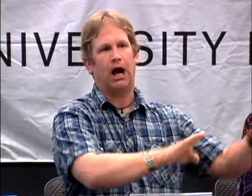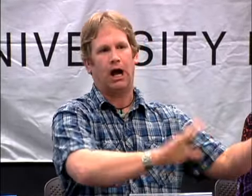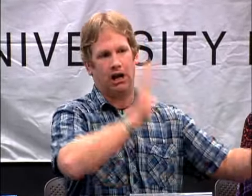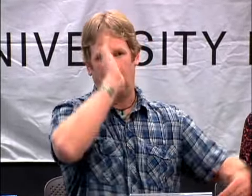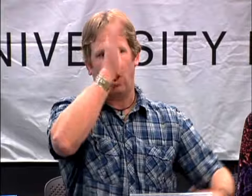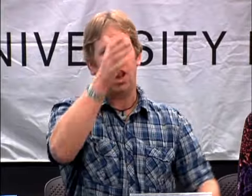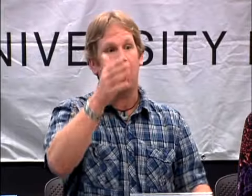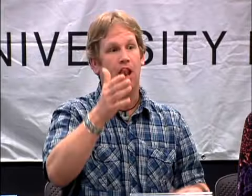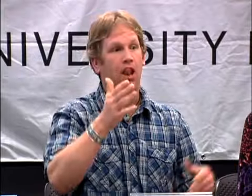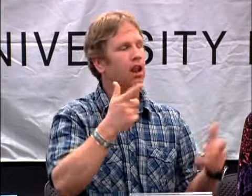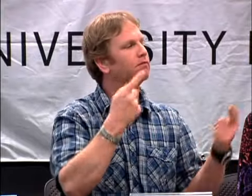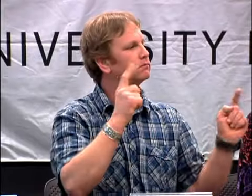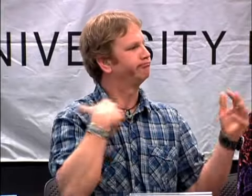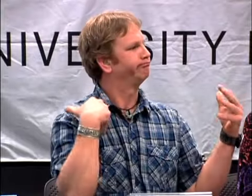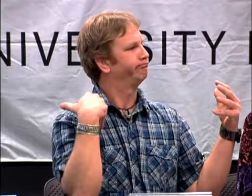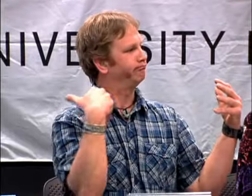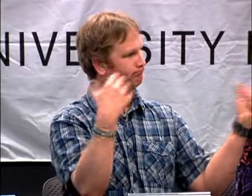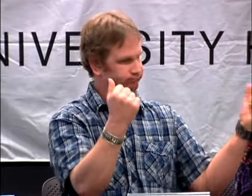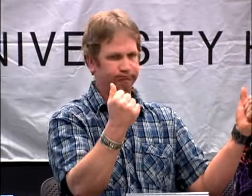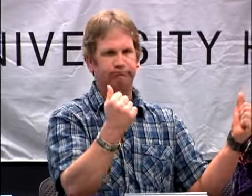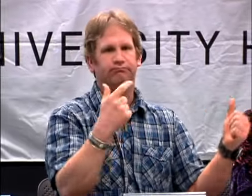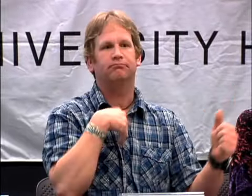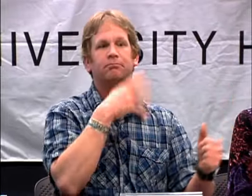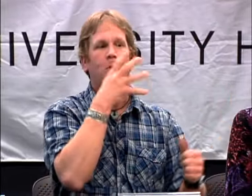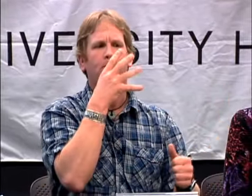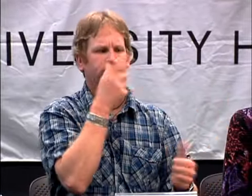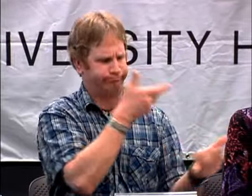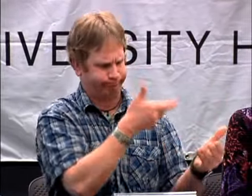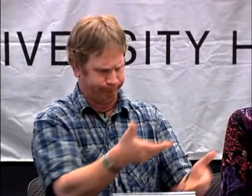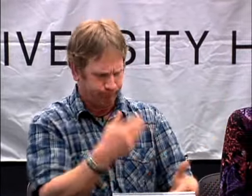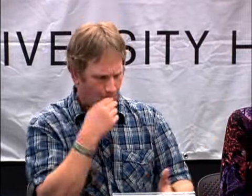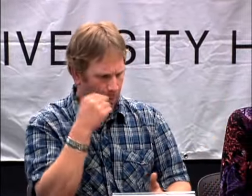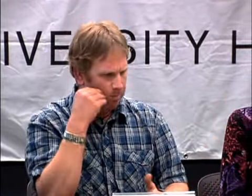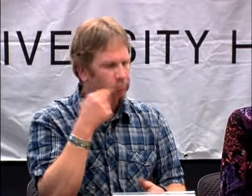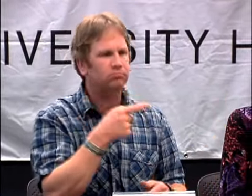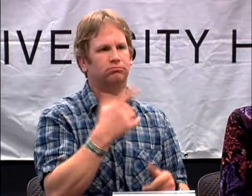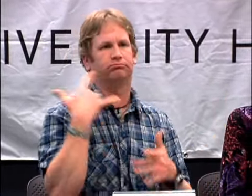AND THE DOCTORS THOUGHT I WAS READY TO DIE, BUT I DID GET HEALTHY AND